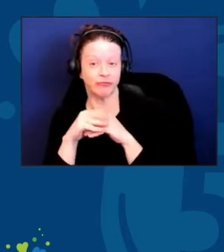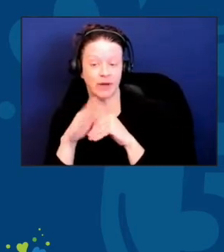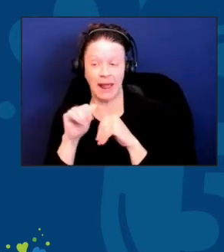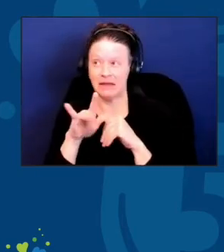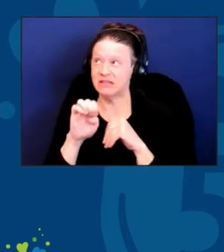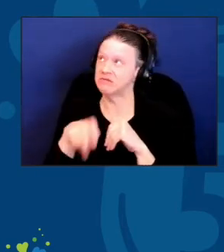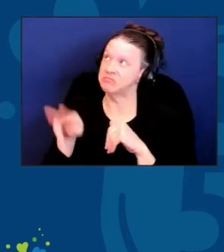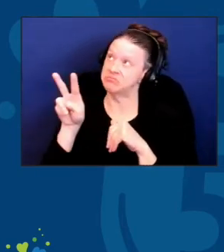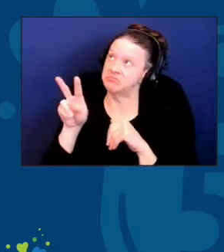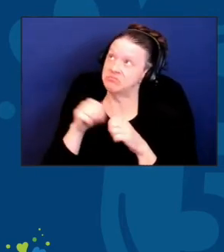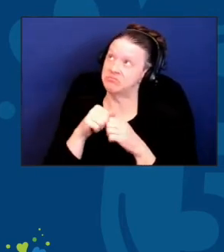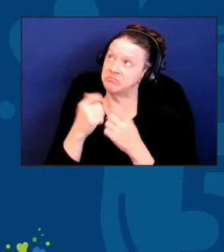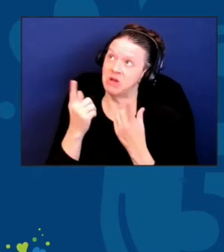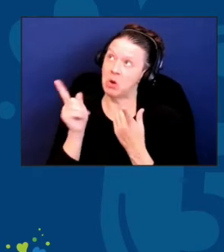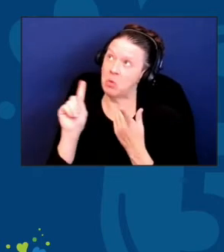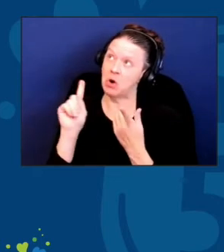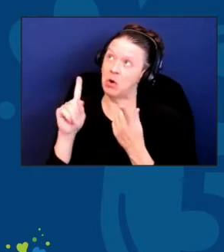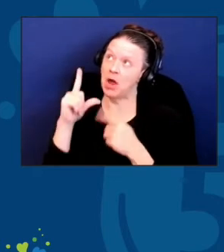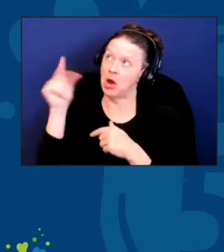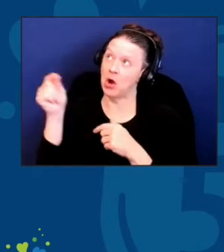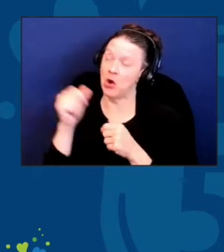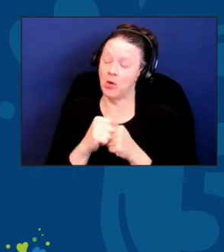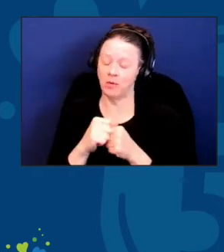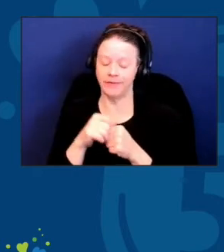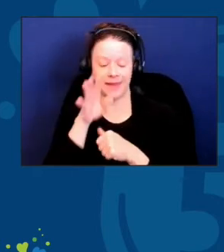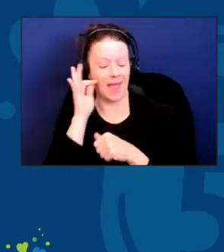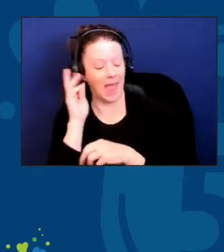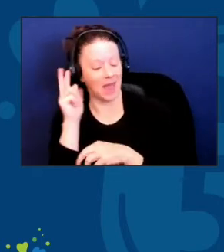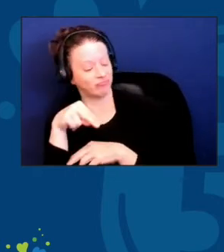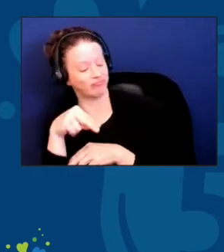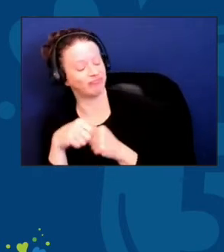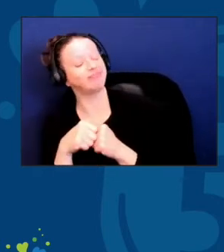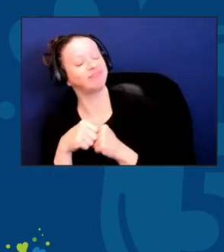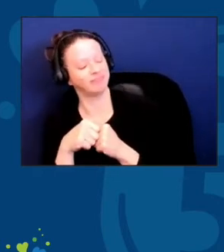"That depends on where you want to end up." That's values.